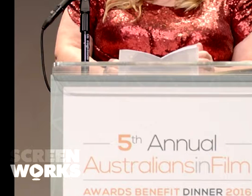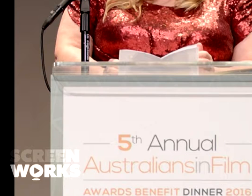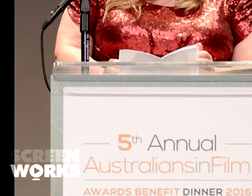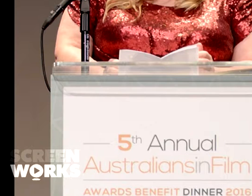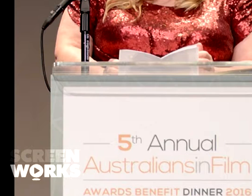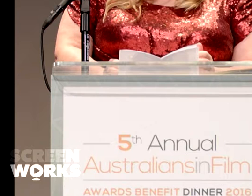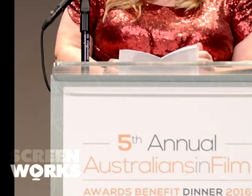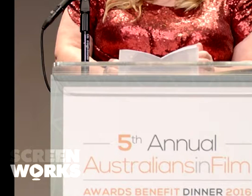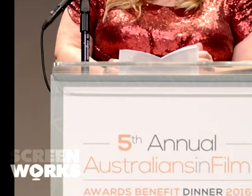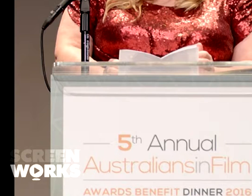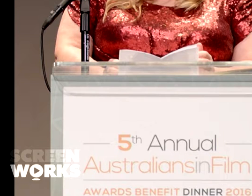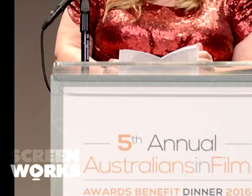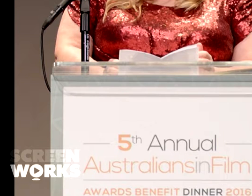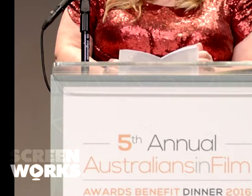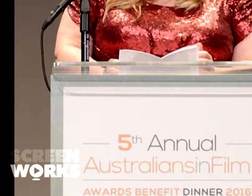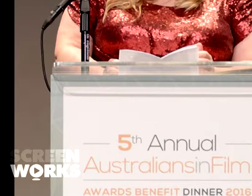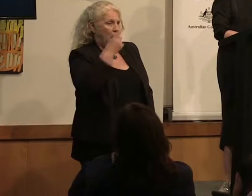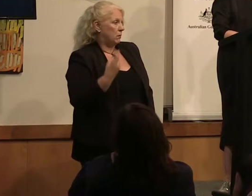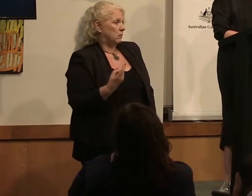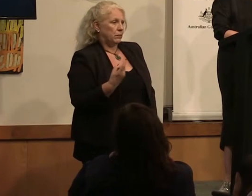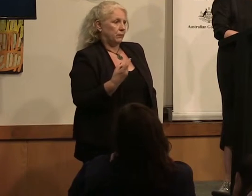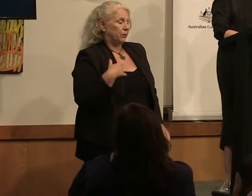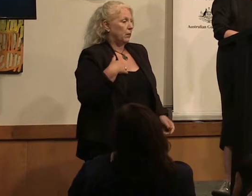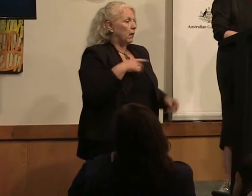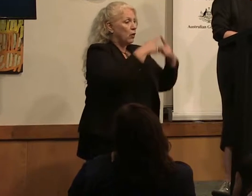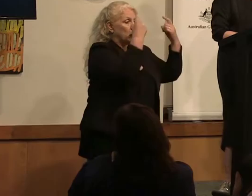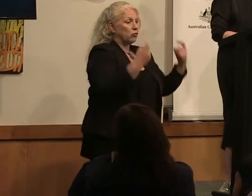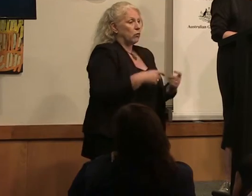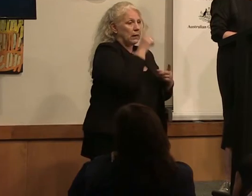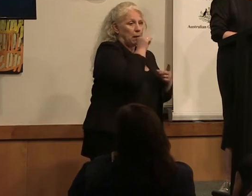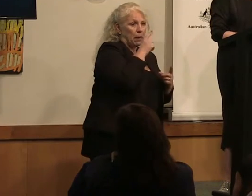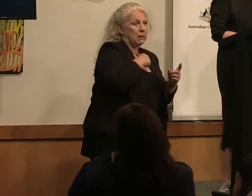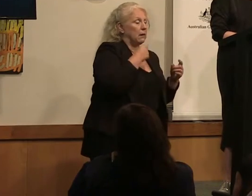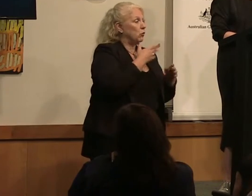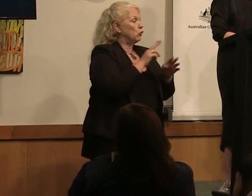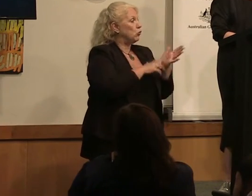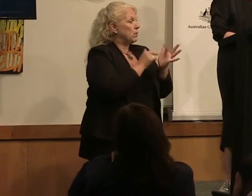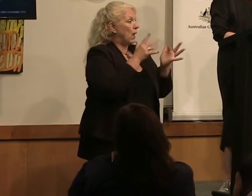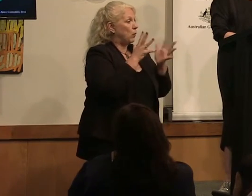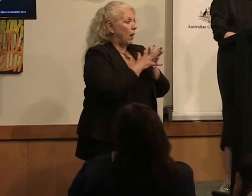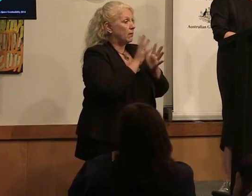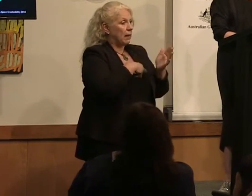can't do this alone.